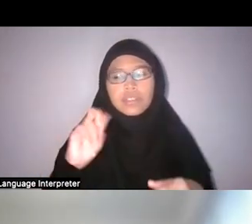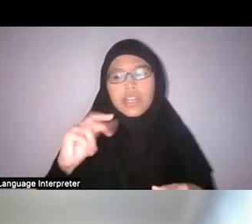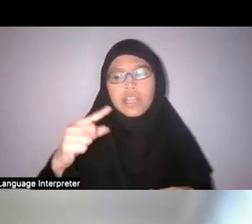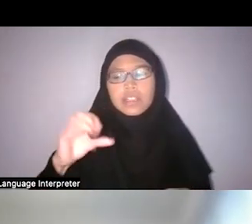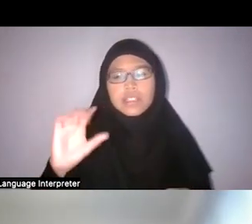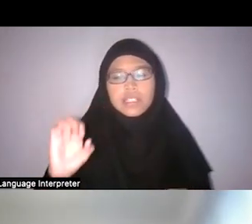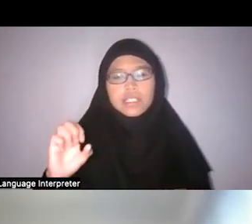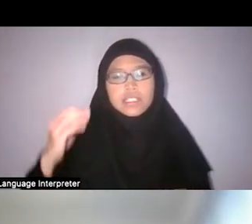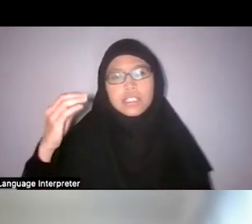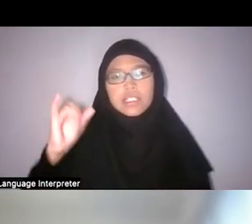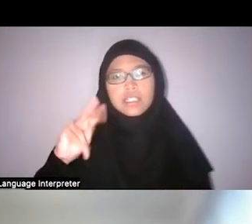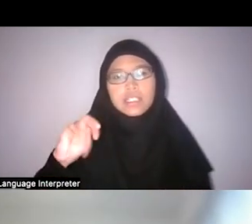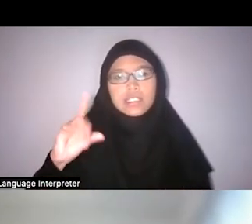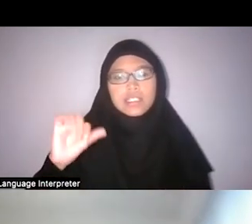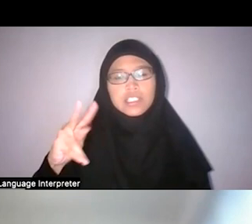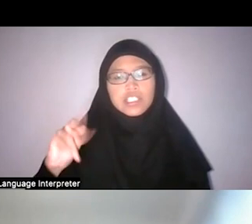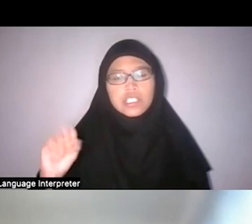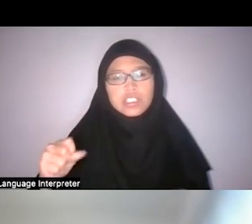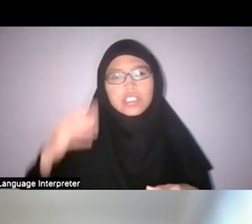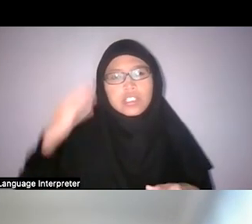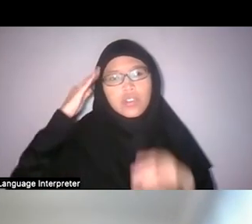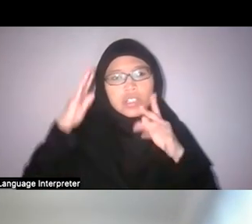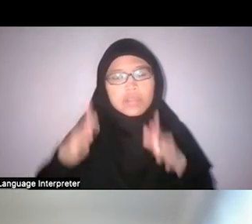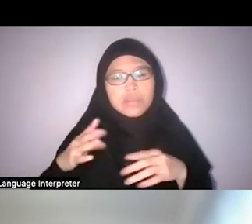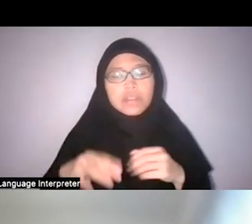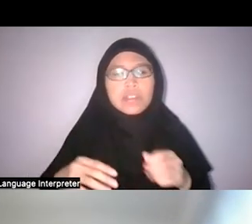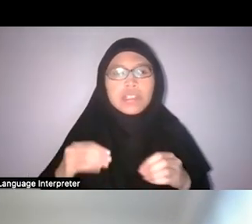in an appropriate way that's ethical as well.